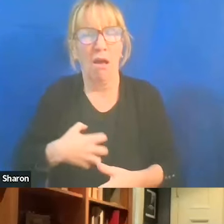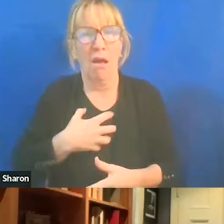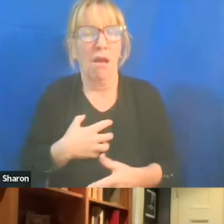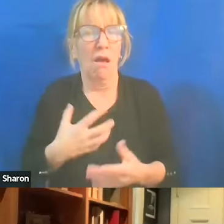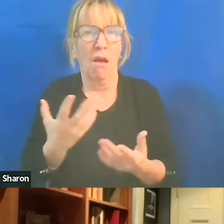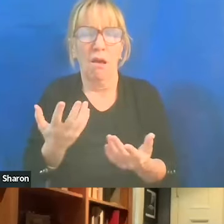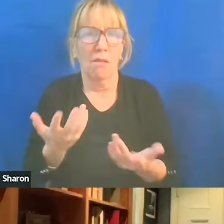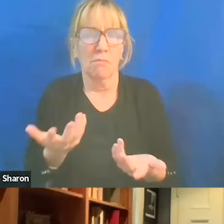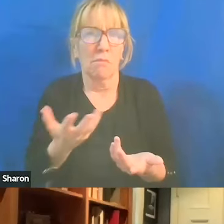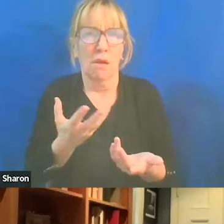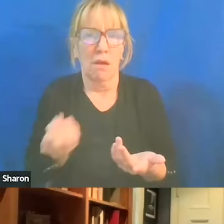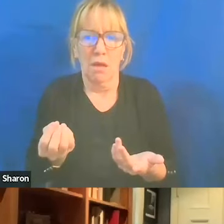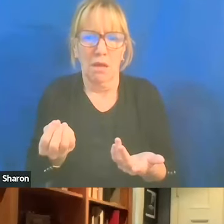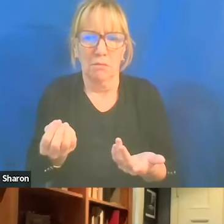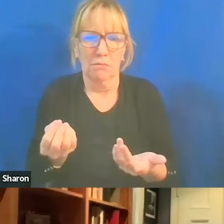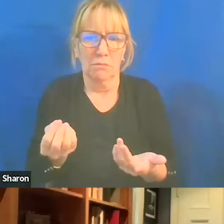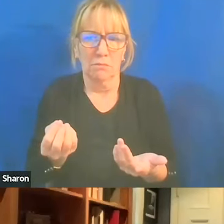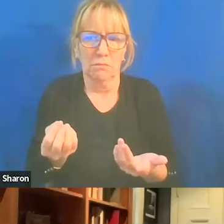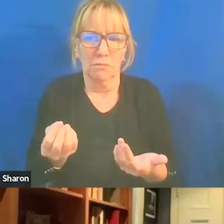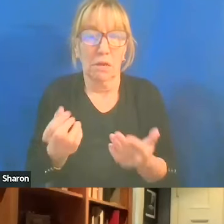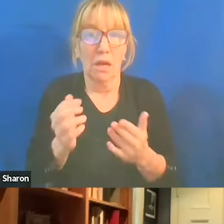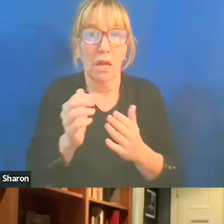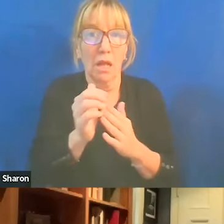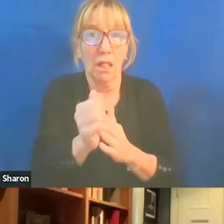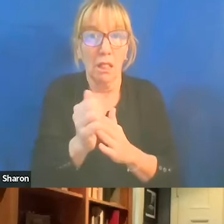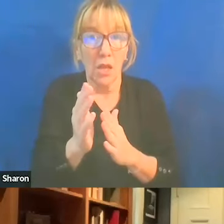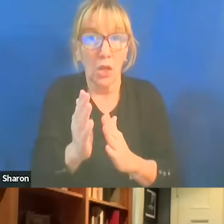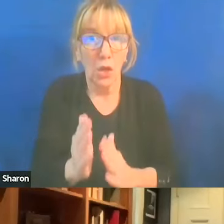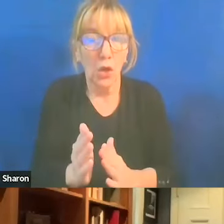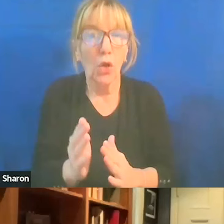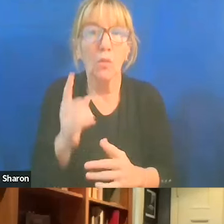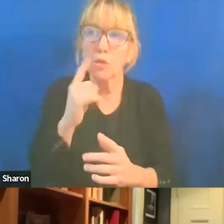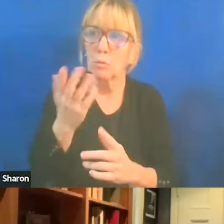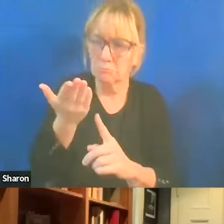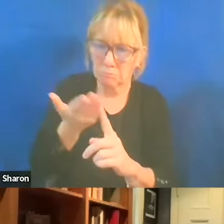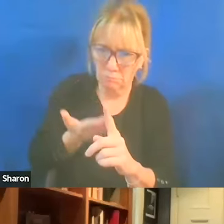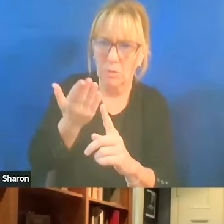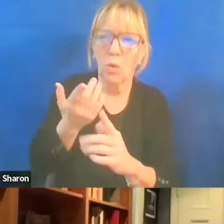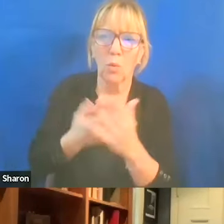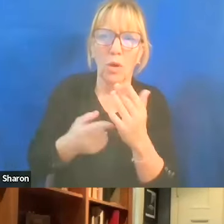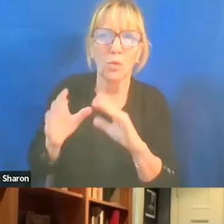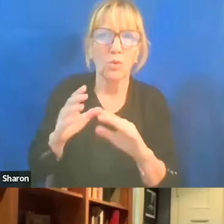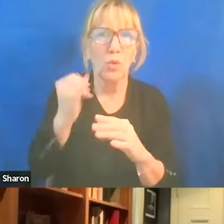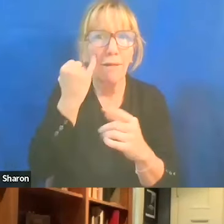And as a leader, I presume you'd think, what would you do if that happened to your people?